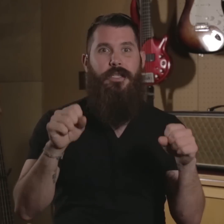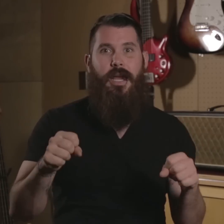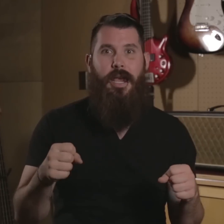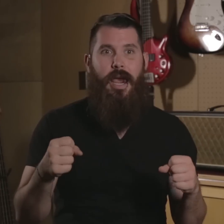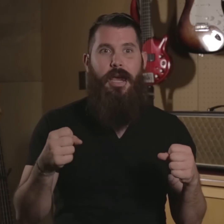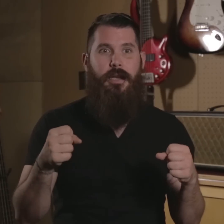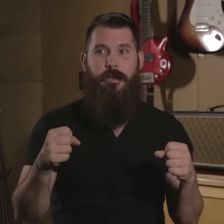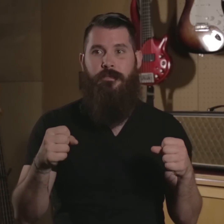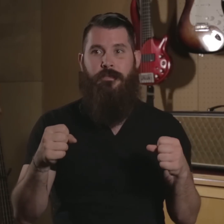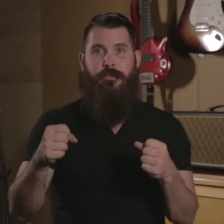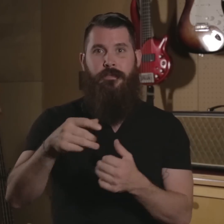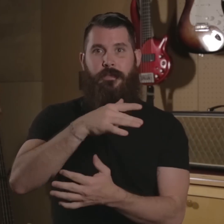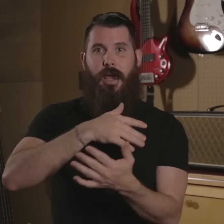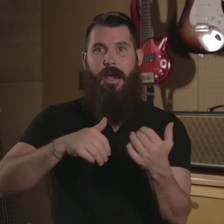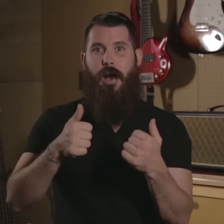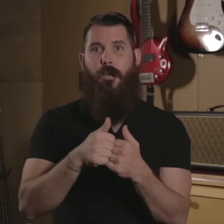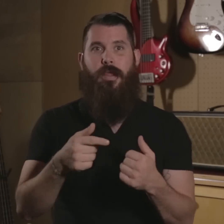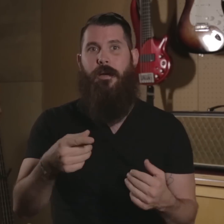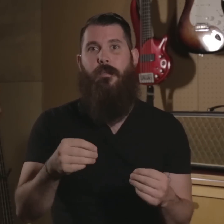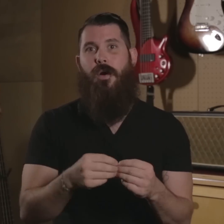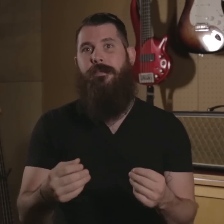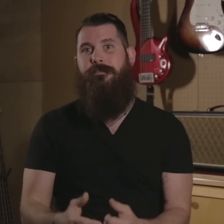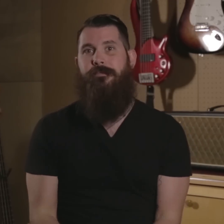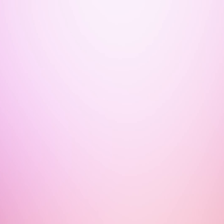as I can hang out with them more.